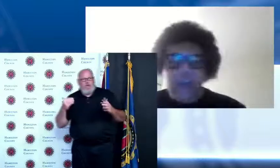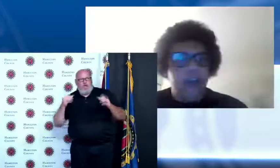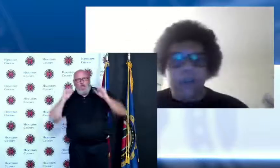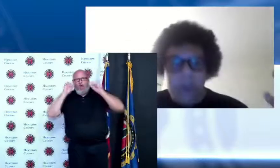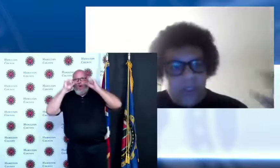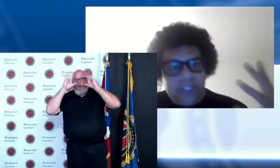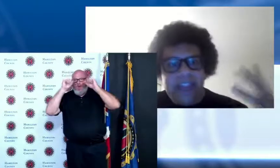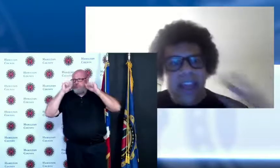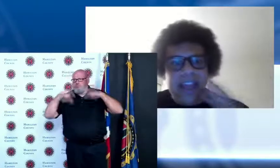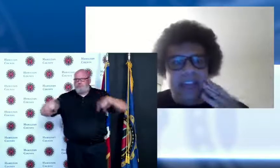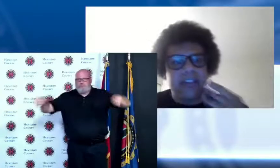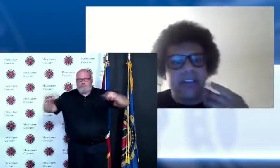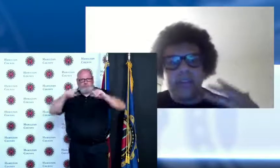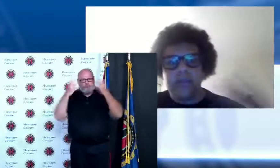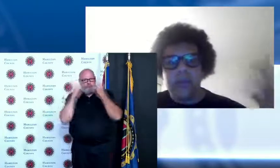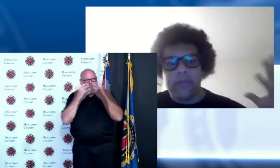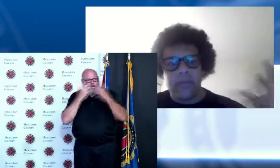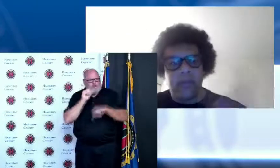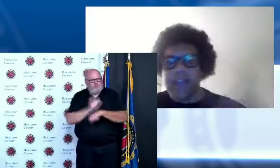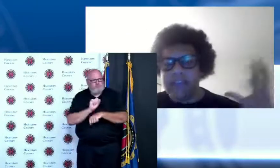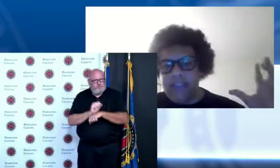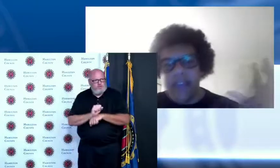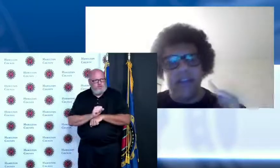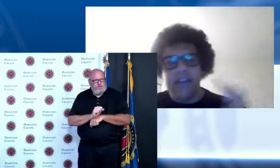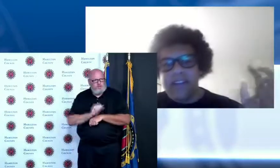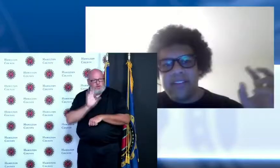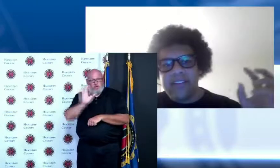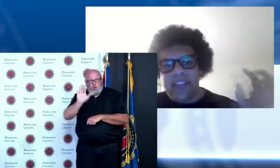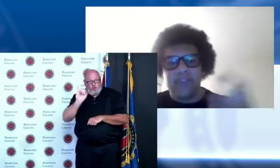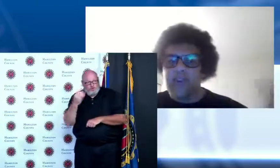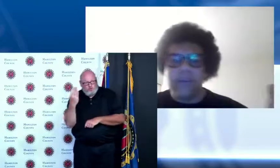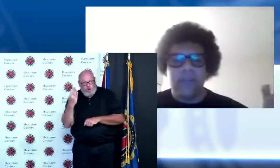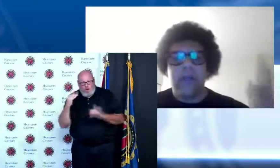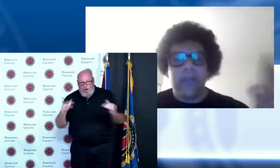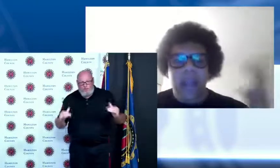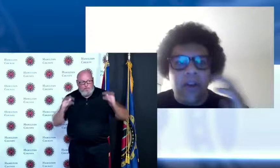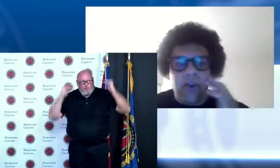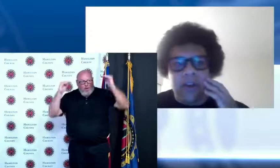you've gotten a promotion and you've you know had to take take control of a public health